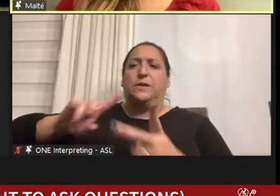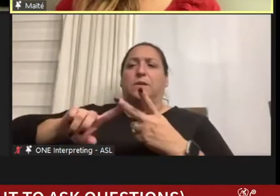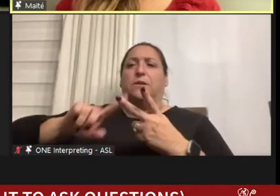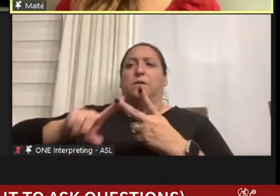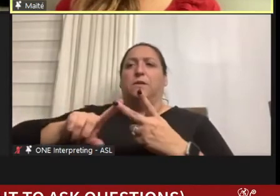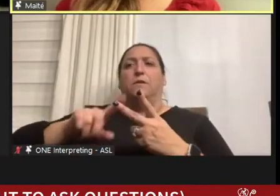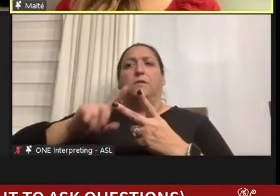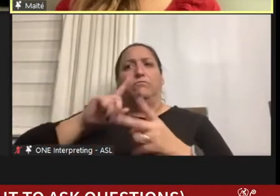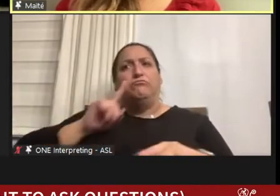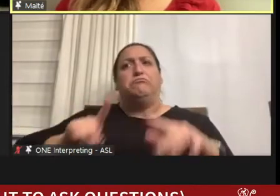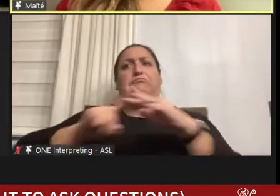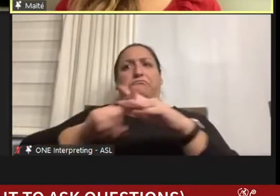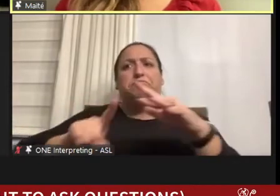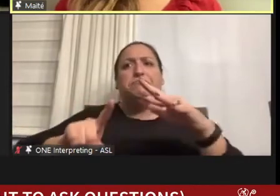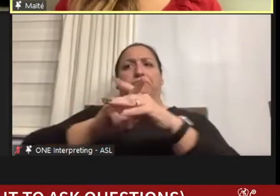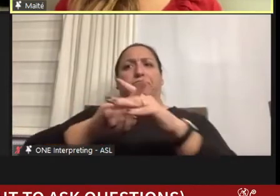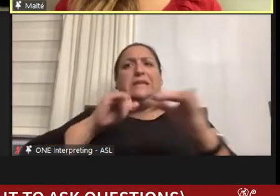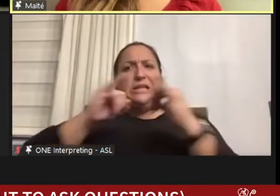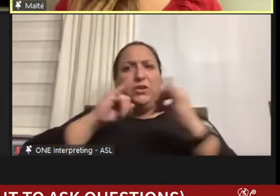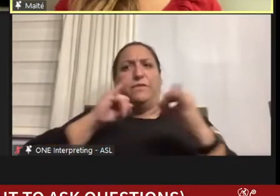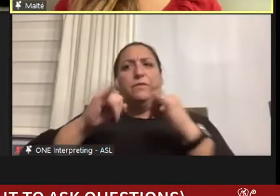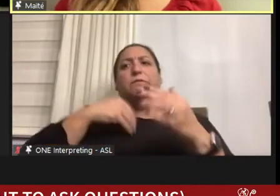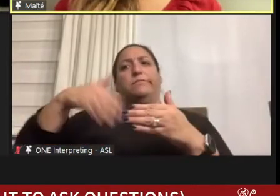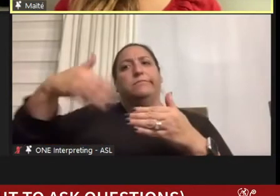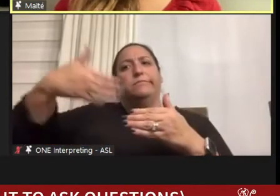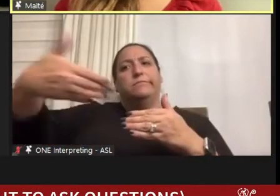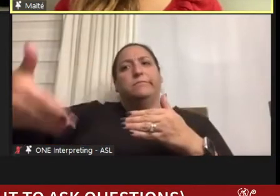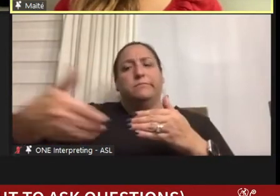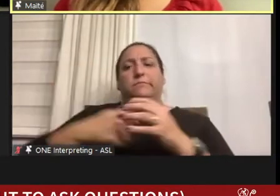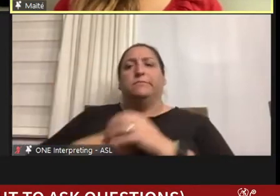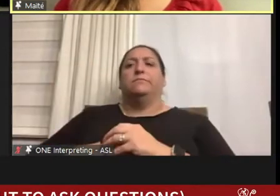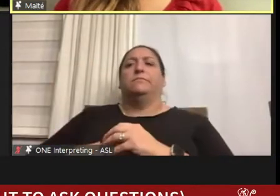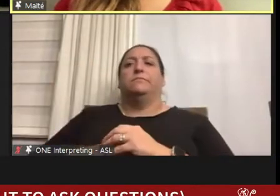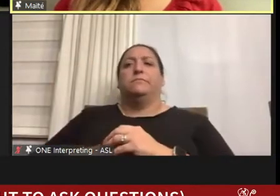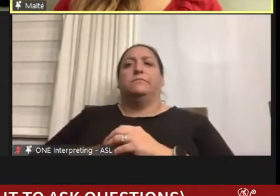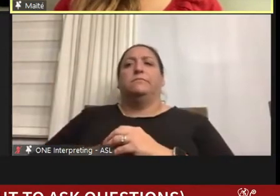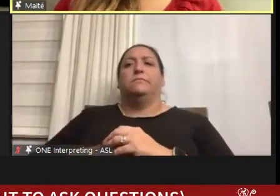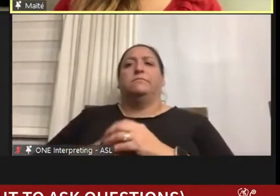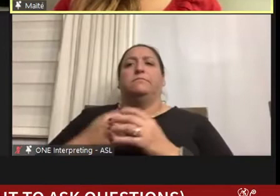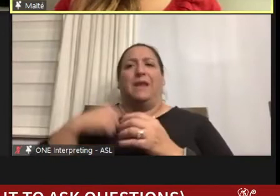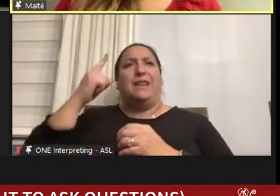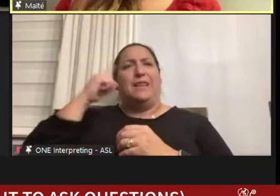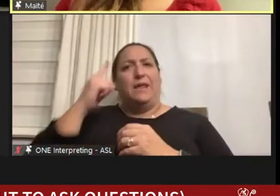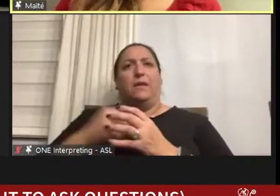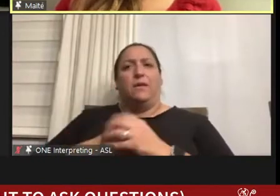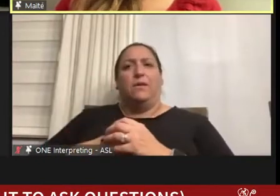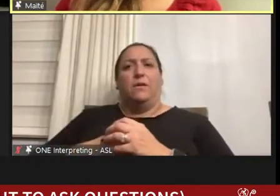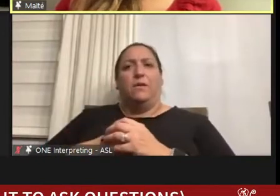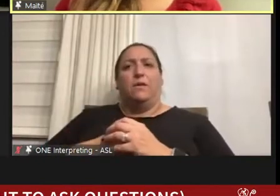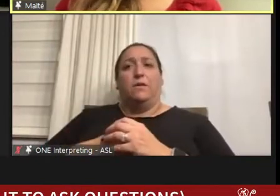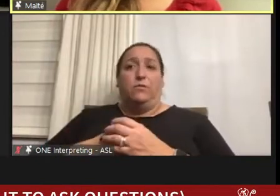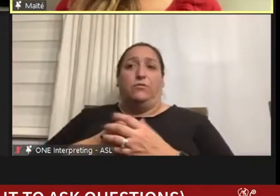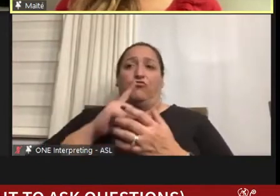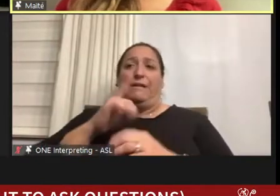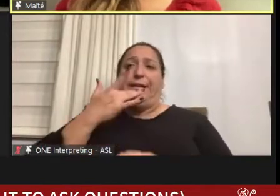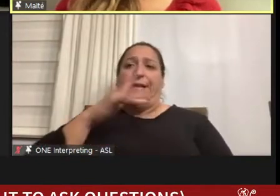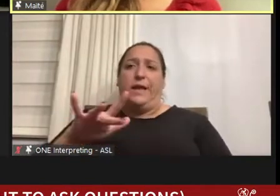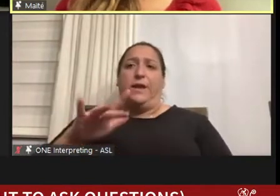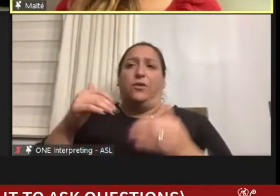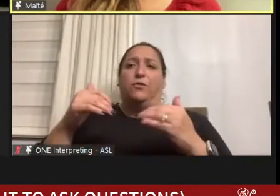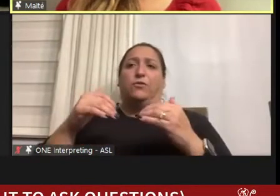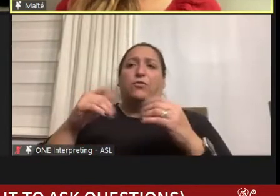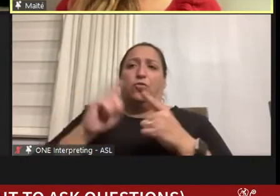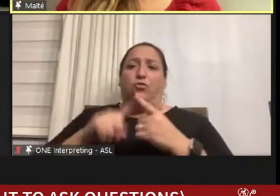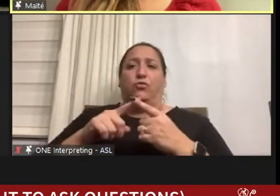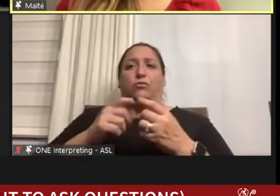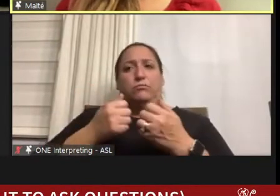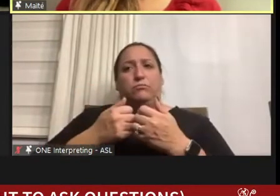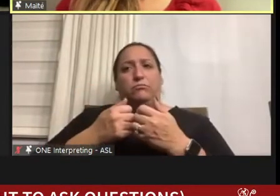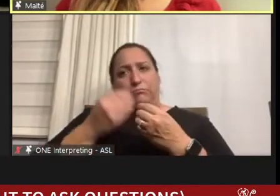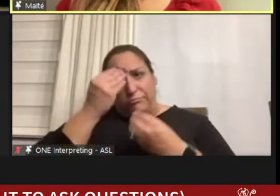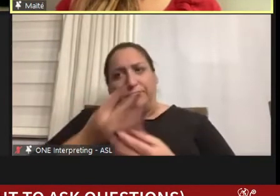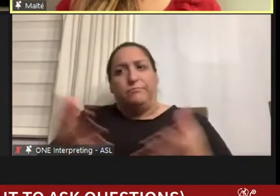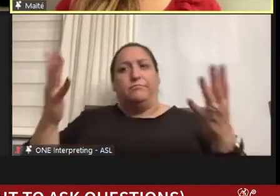in interviews. And it is a pretty privileged thing to be able to disclose my disability so